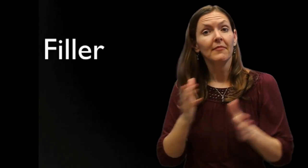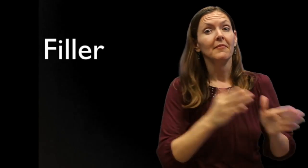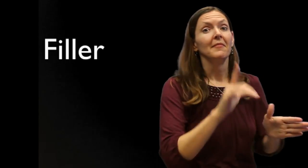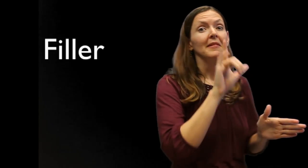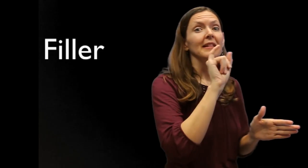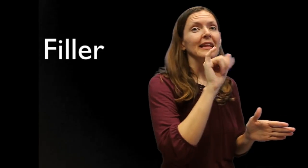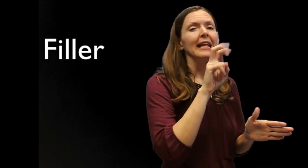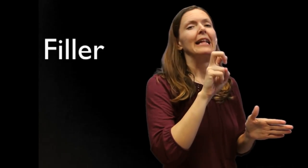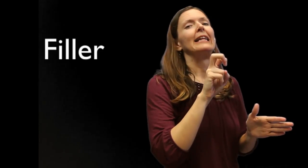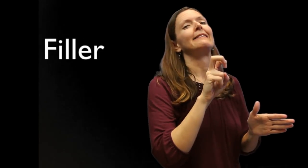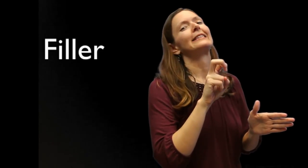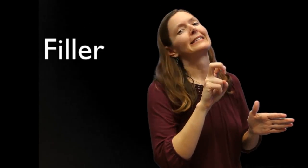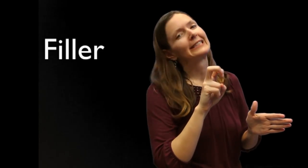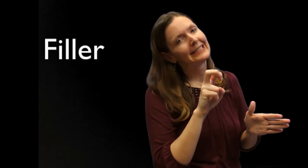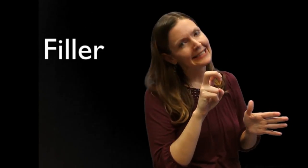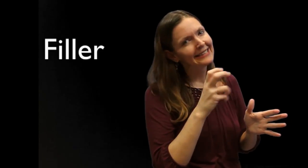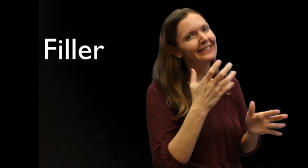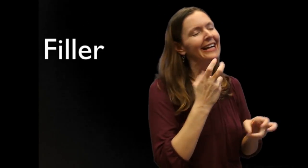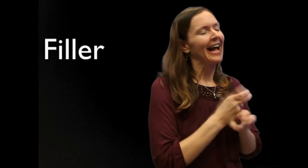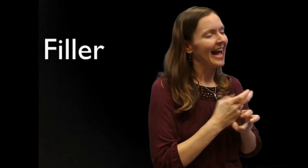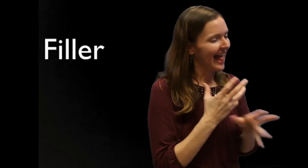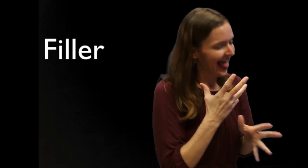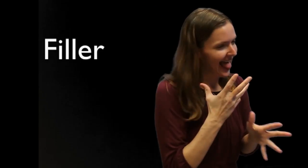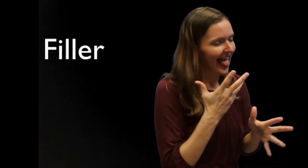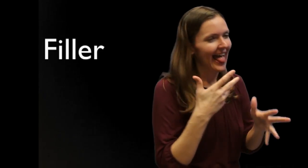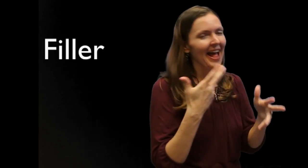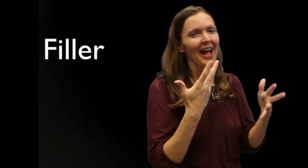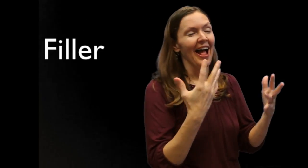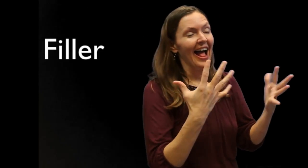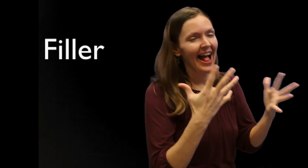However, for live presentations, it's hard to avoid fillers.